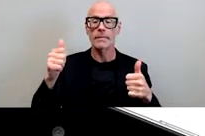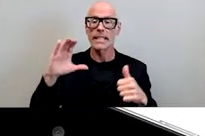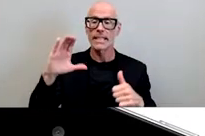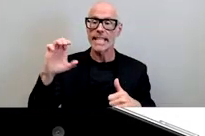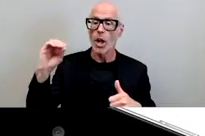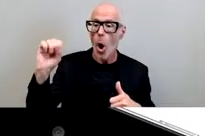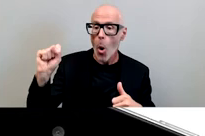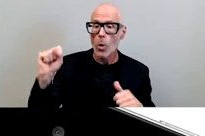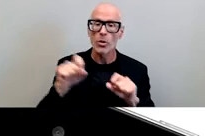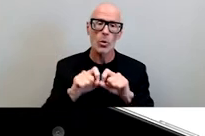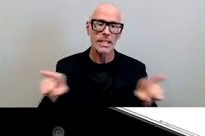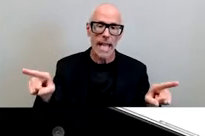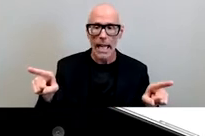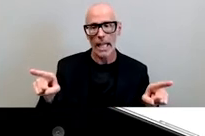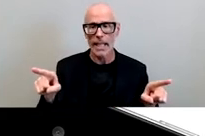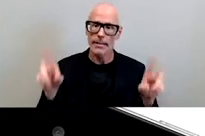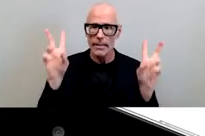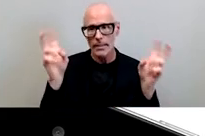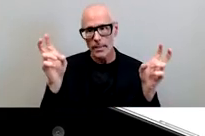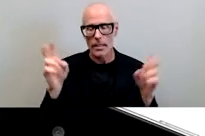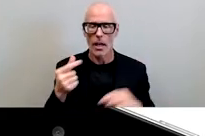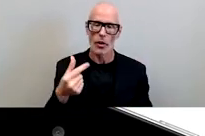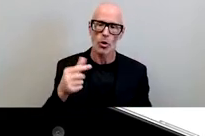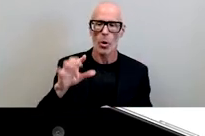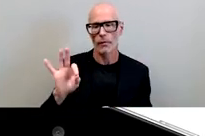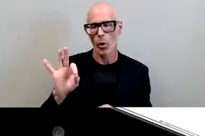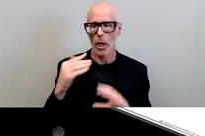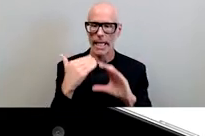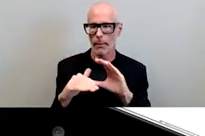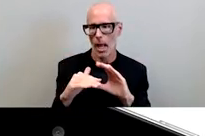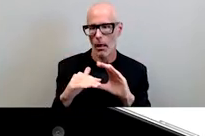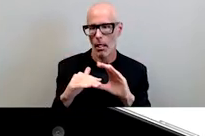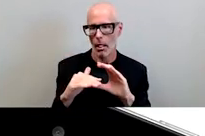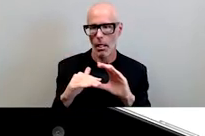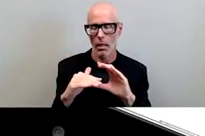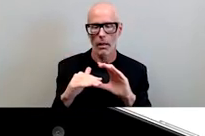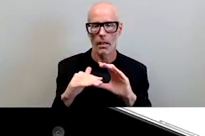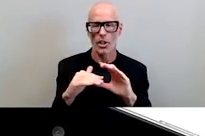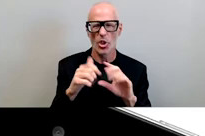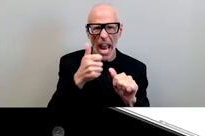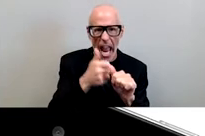what affectionately became known as the george floyd email to every person in their companies